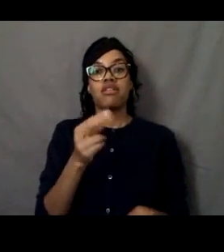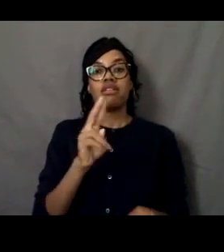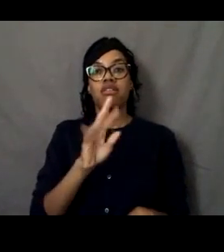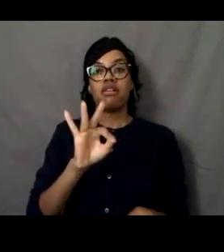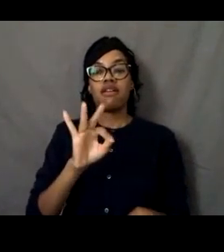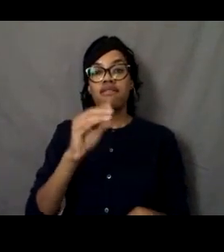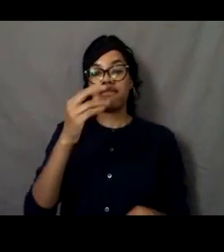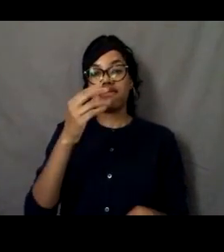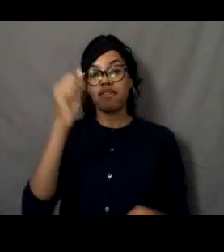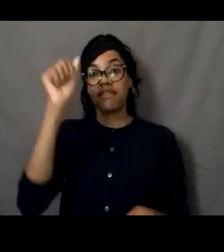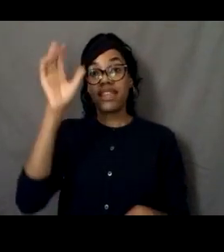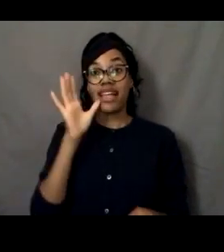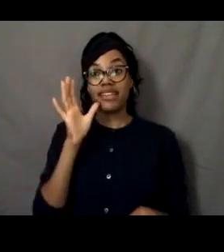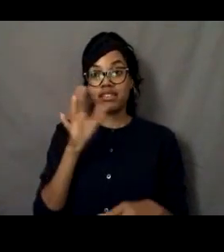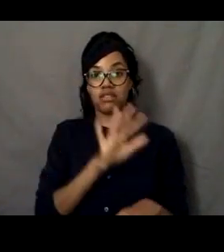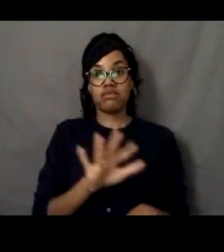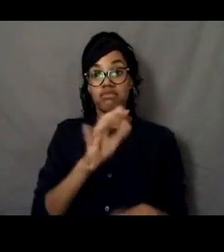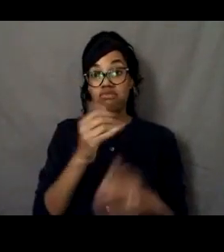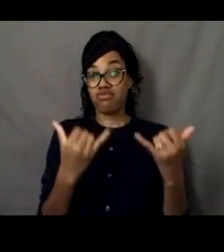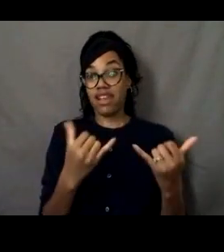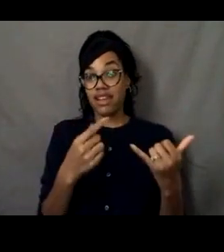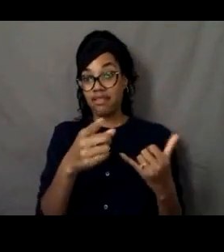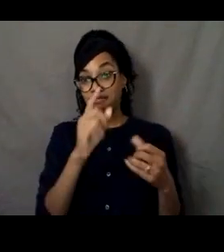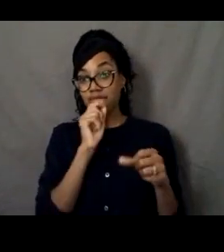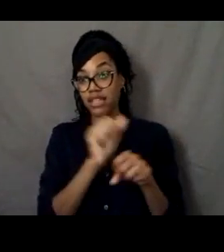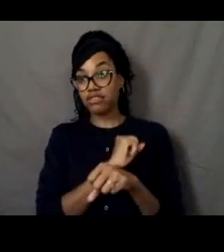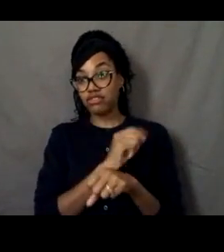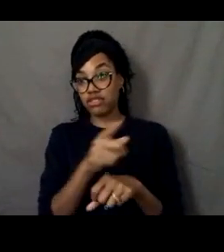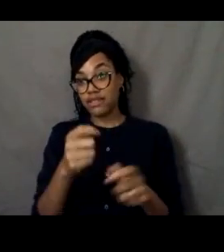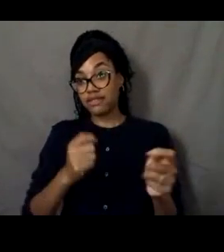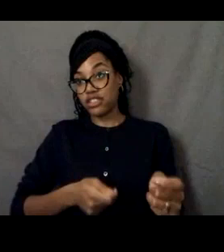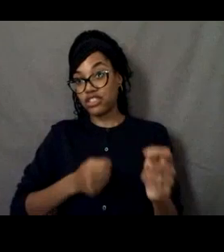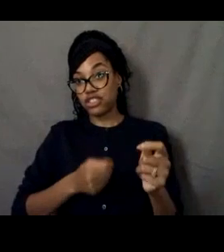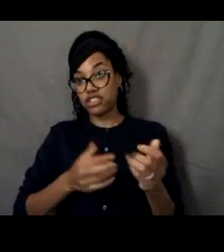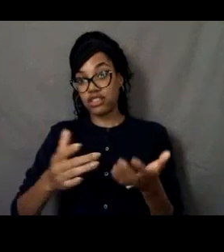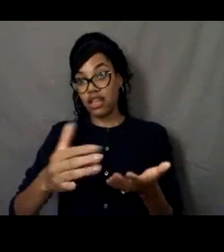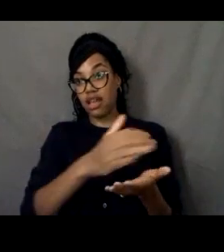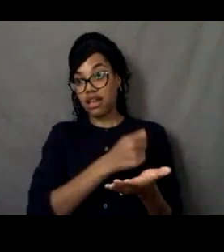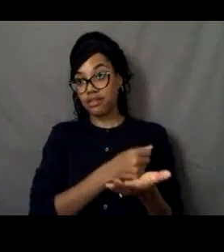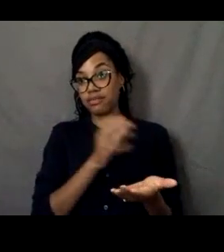So they're out there right now doing this. And so here's just some pictures.